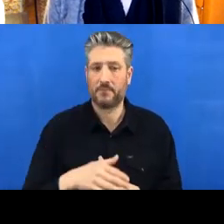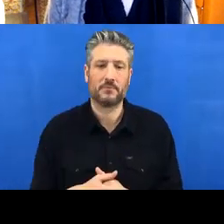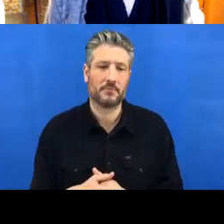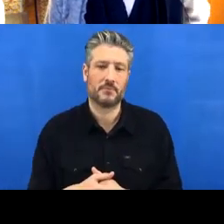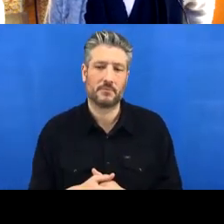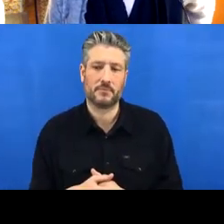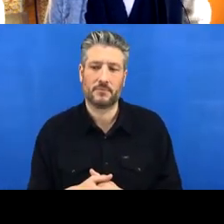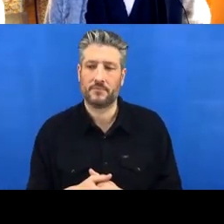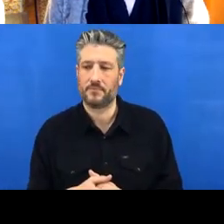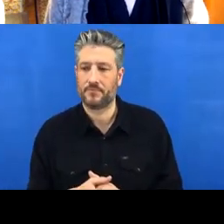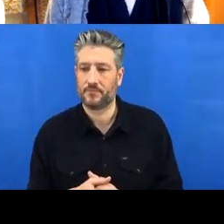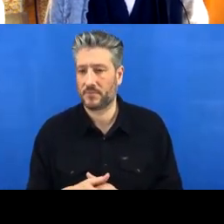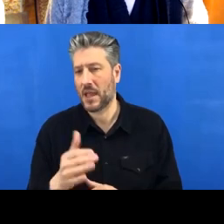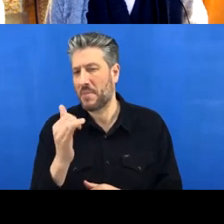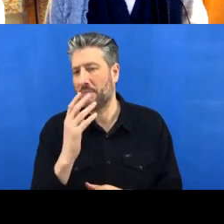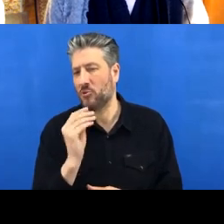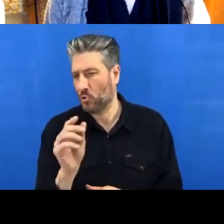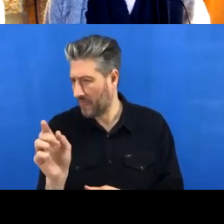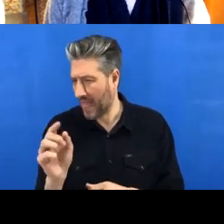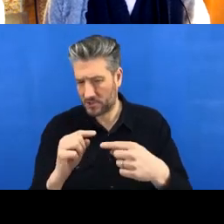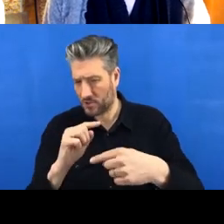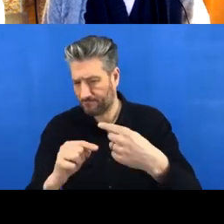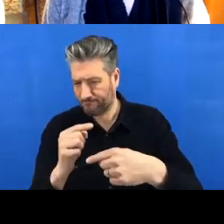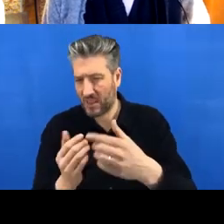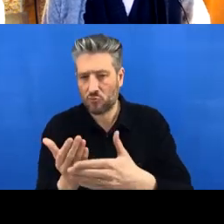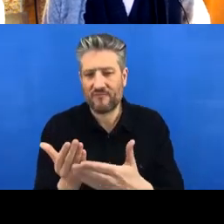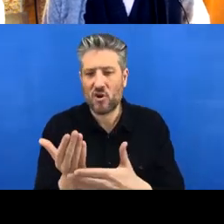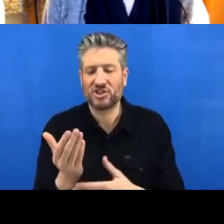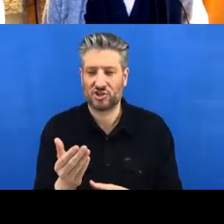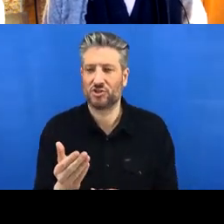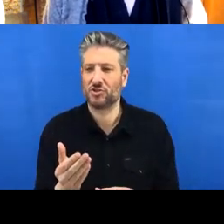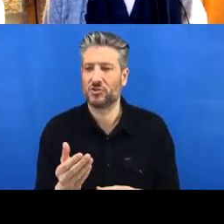you might have to click this little refresh button, but it should then appear.